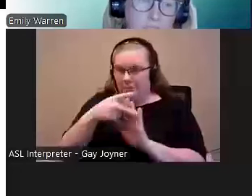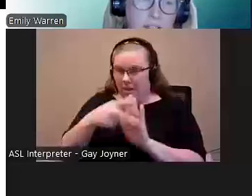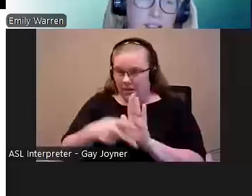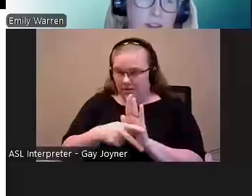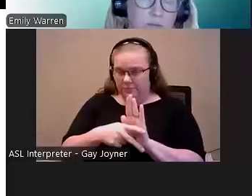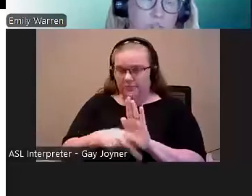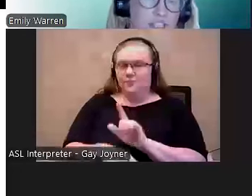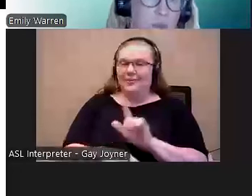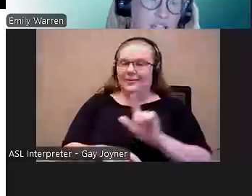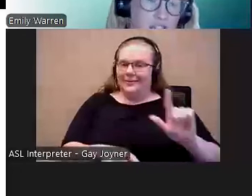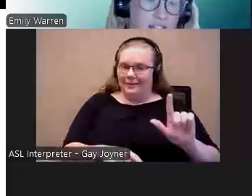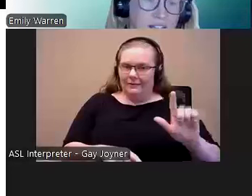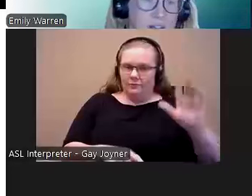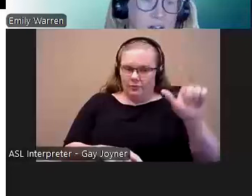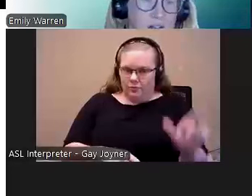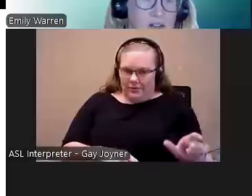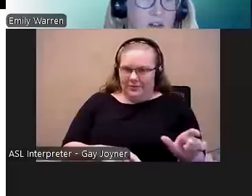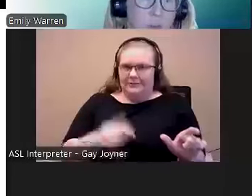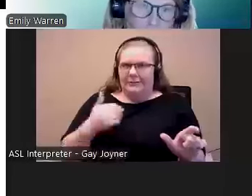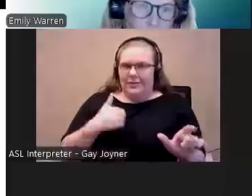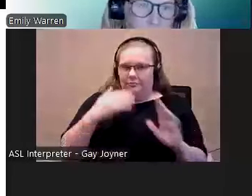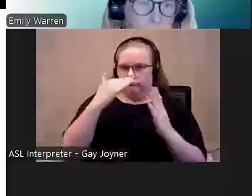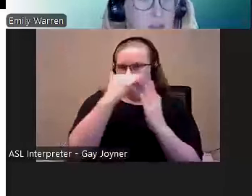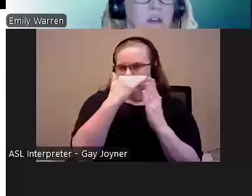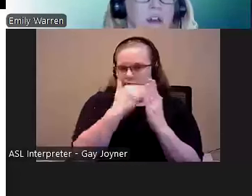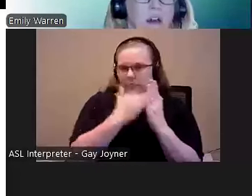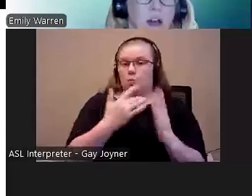lists this PHA has a lot of different preferences.